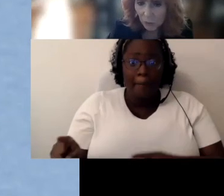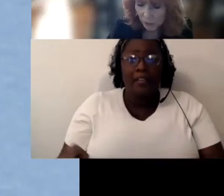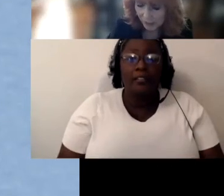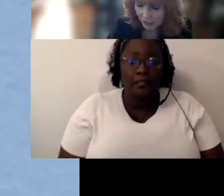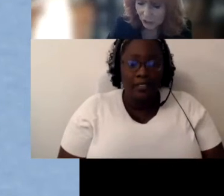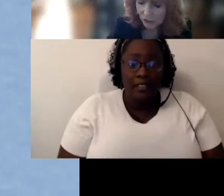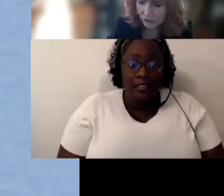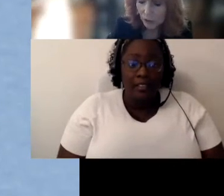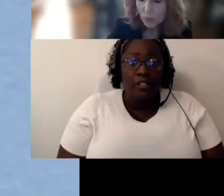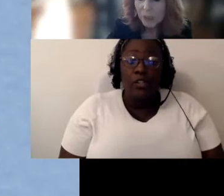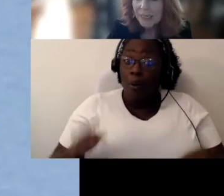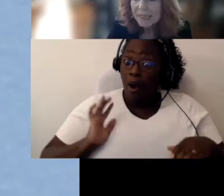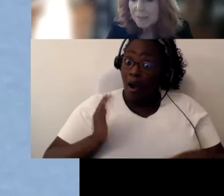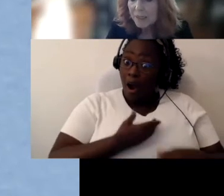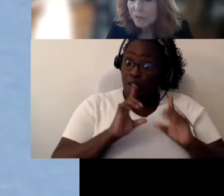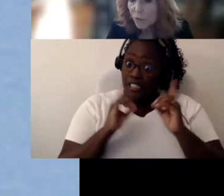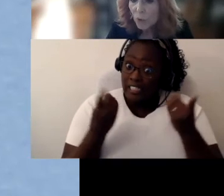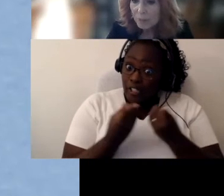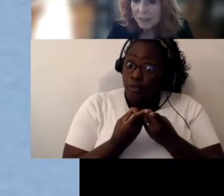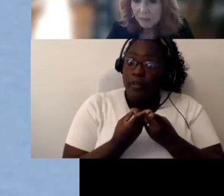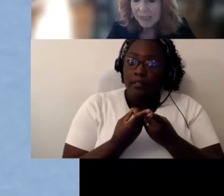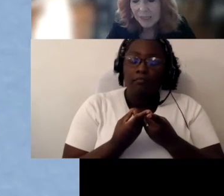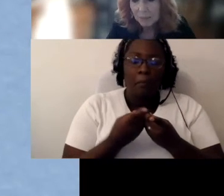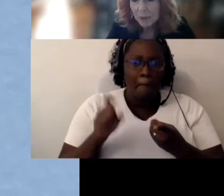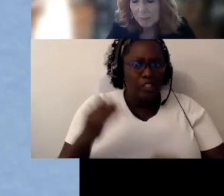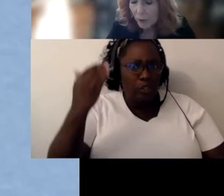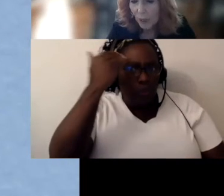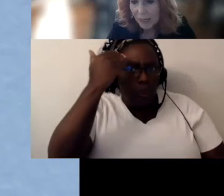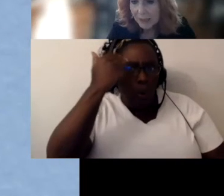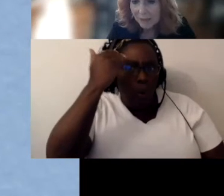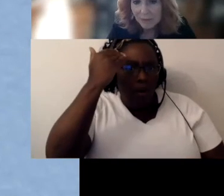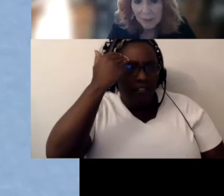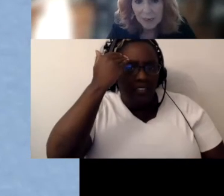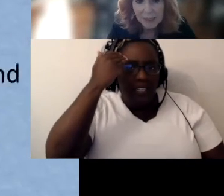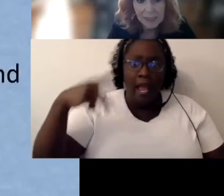with these children we need to be informed and we need to be proactive about getting